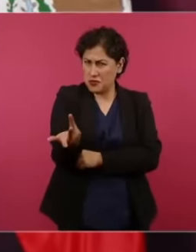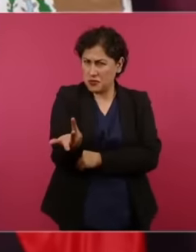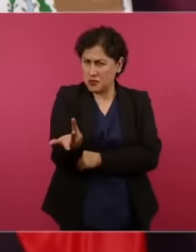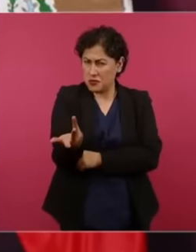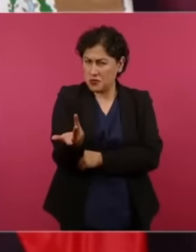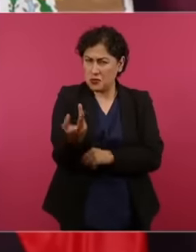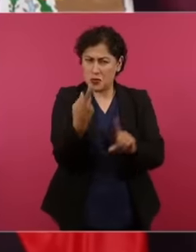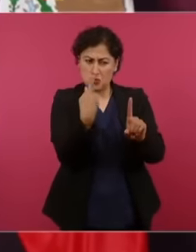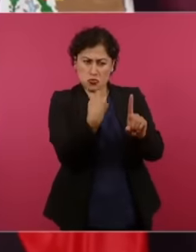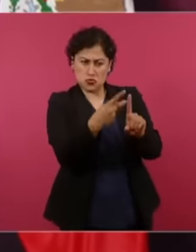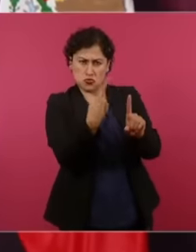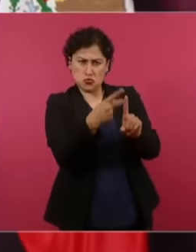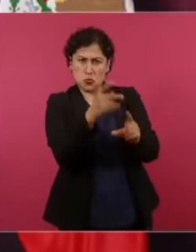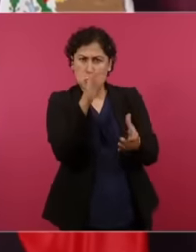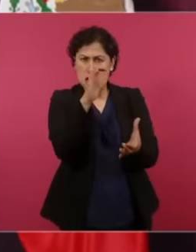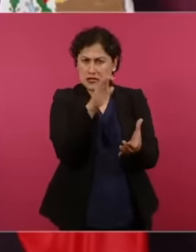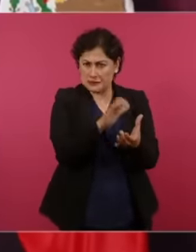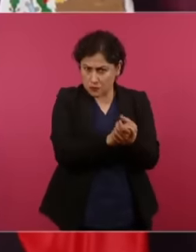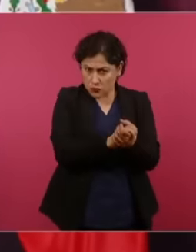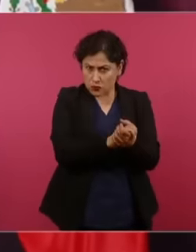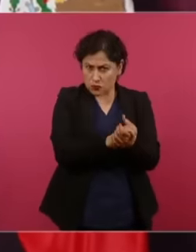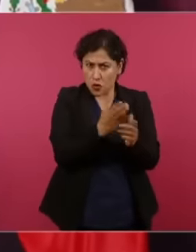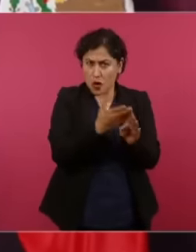Cedillo law